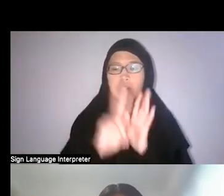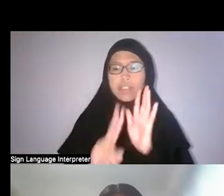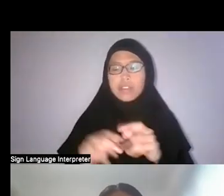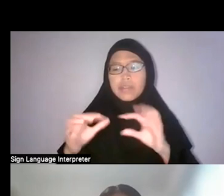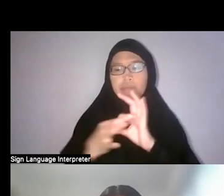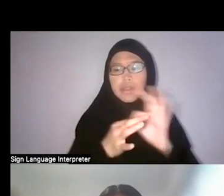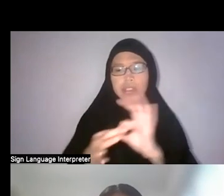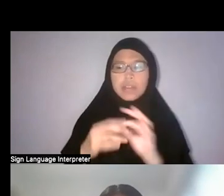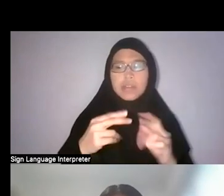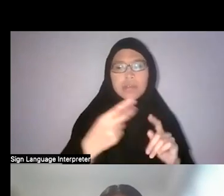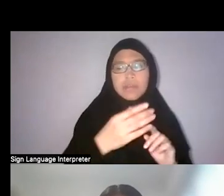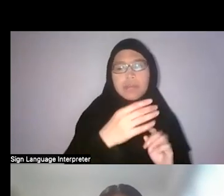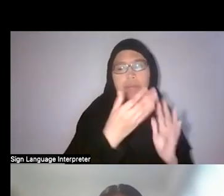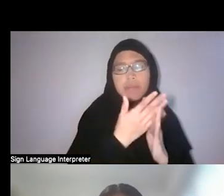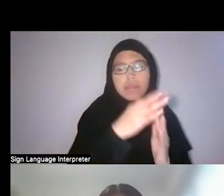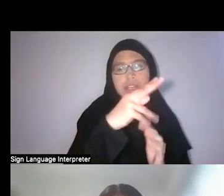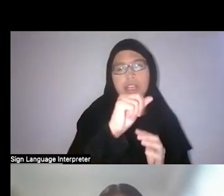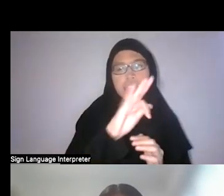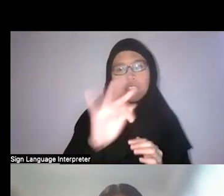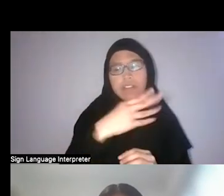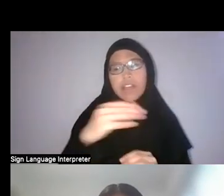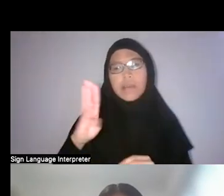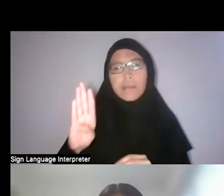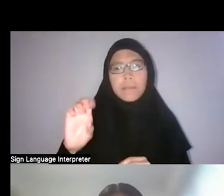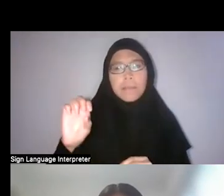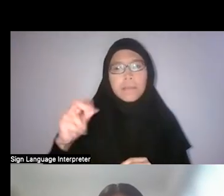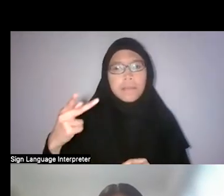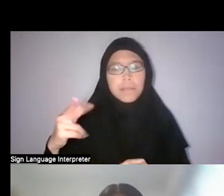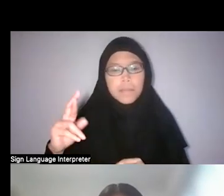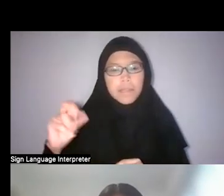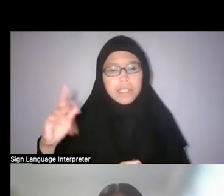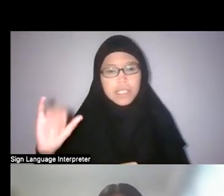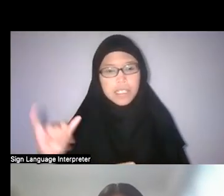is always kind of known to a lot of people, especially those studying environmental history.